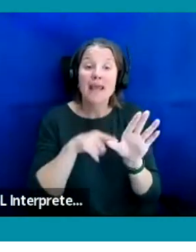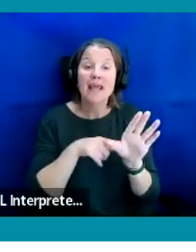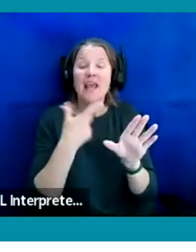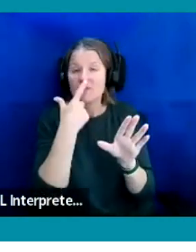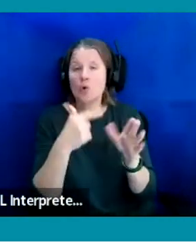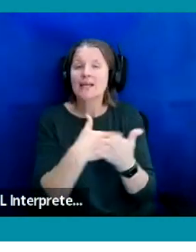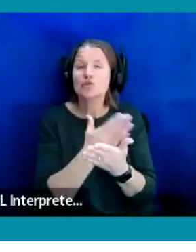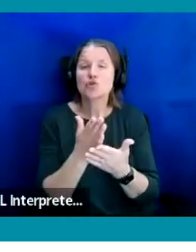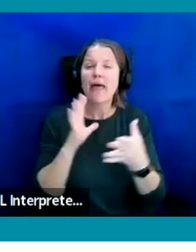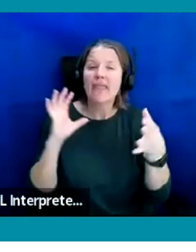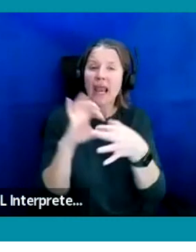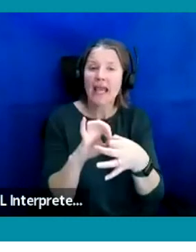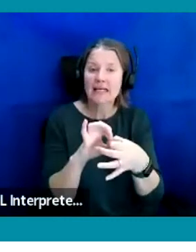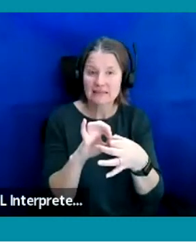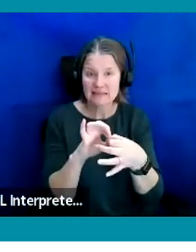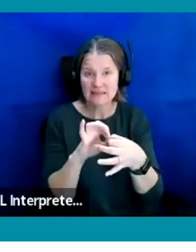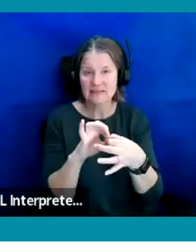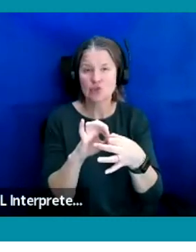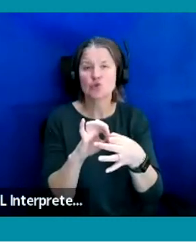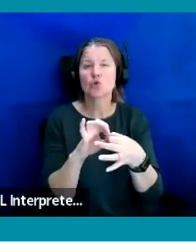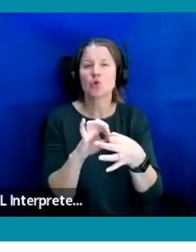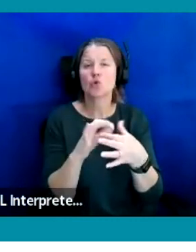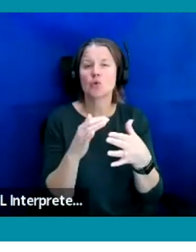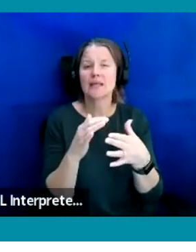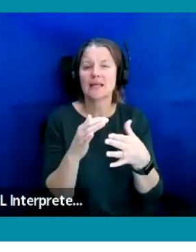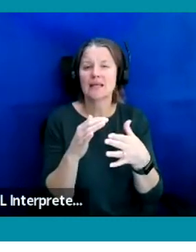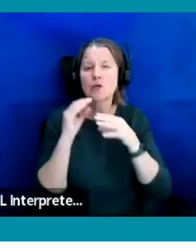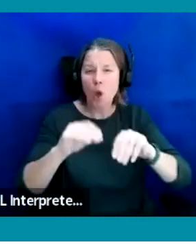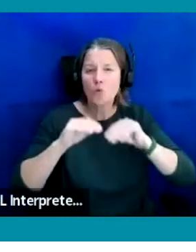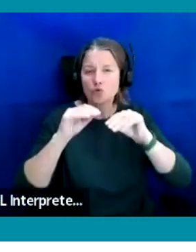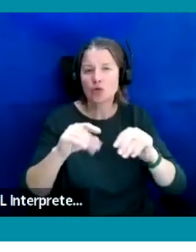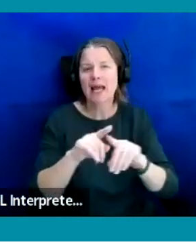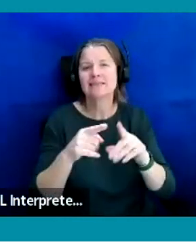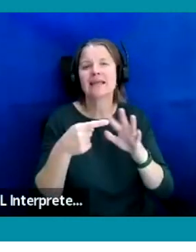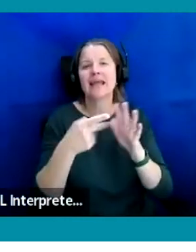for the career coaching and also the Evenbreak ITV page so candidates can just see that and